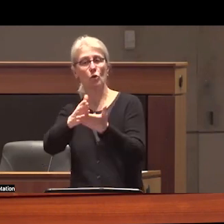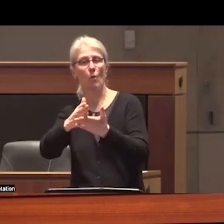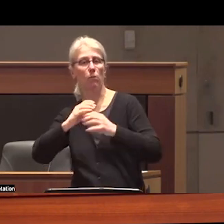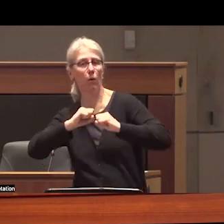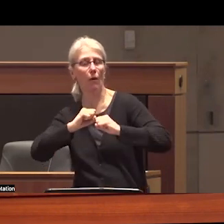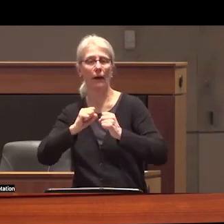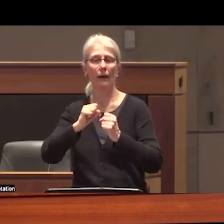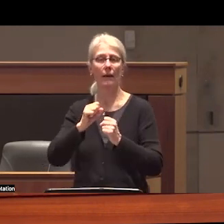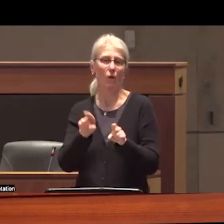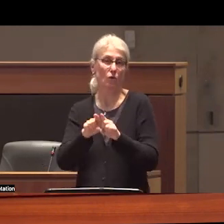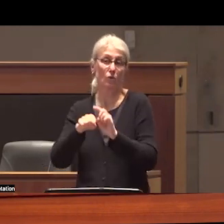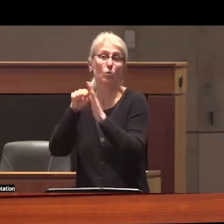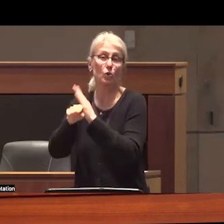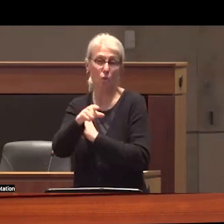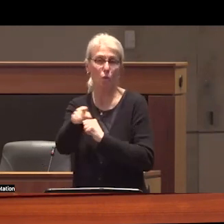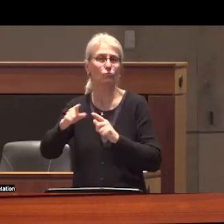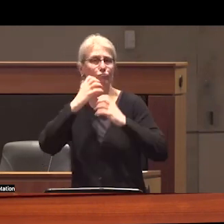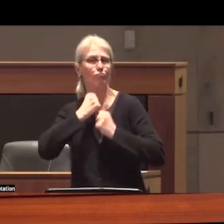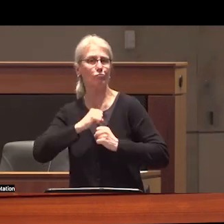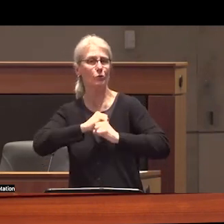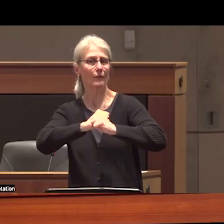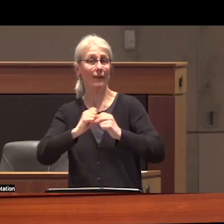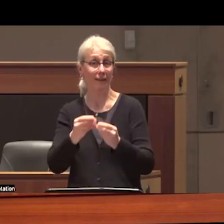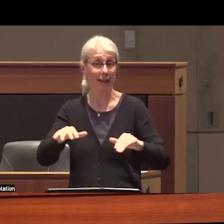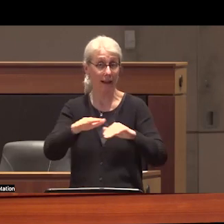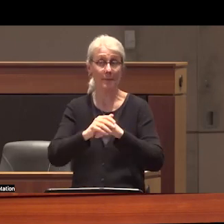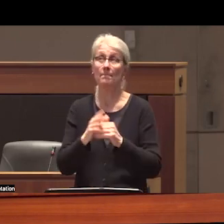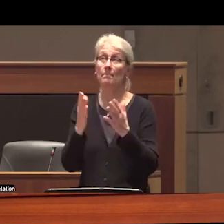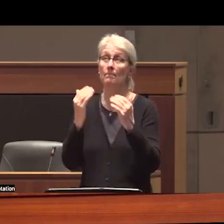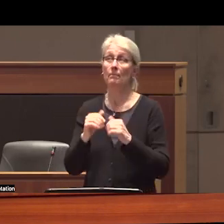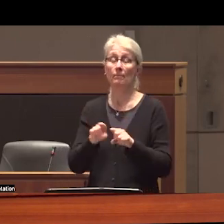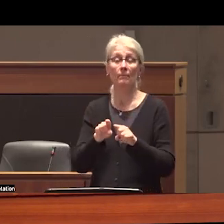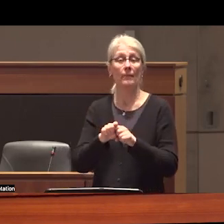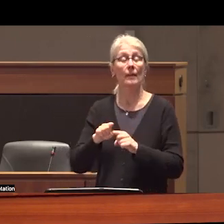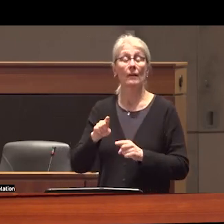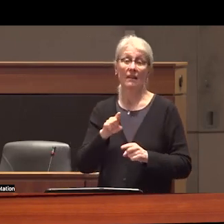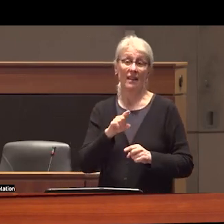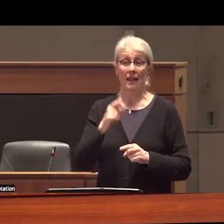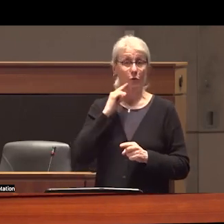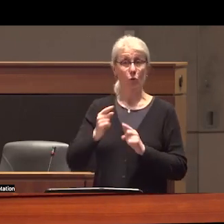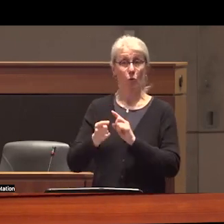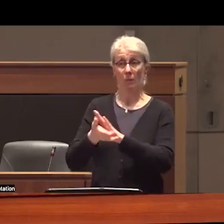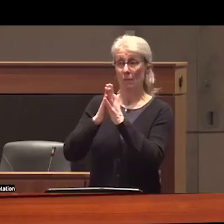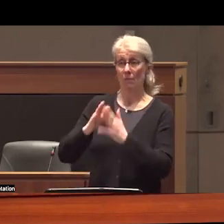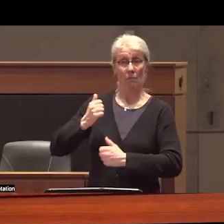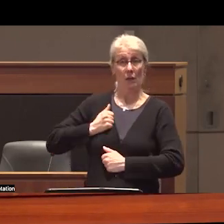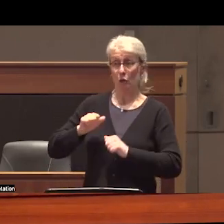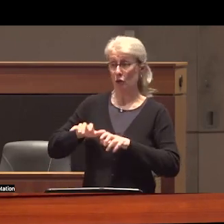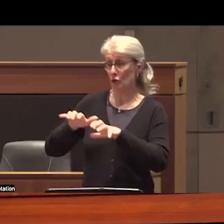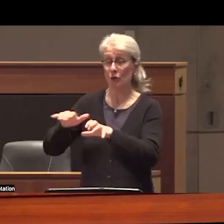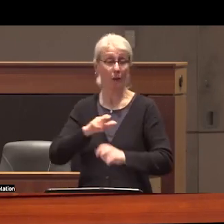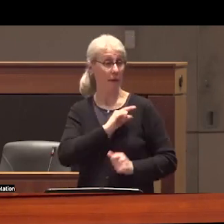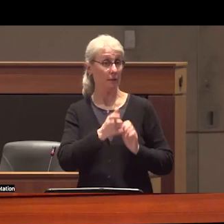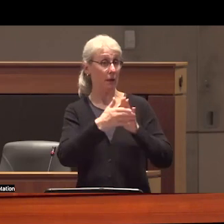of land Defenders next militarization also breeds paramilitar indiscriminately funneling weapons